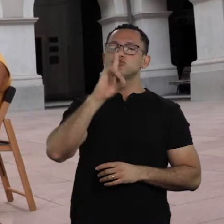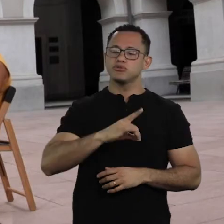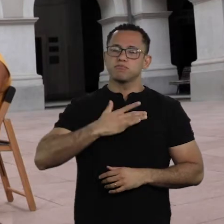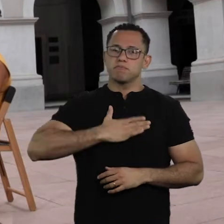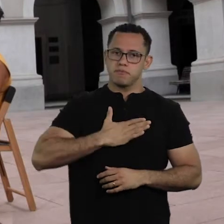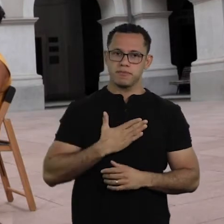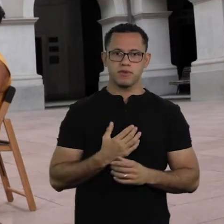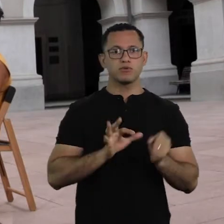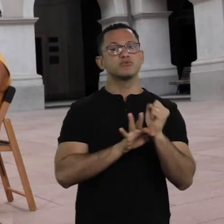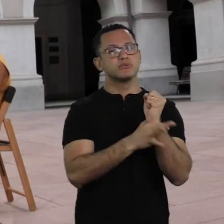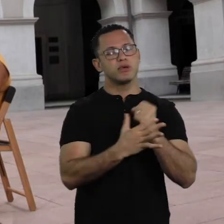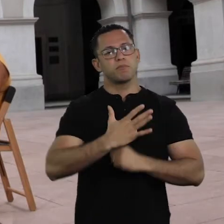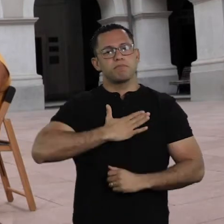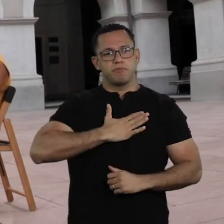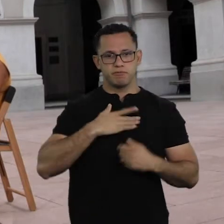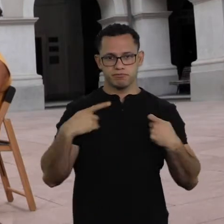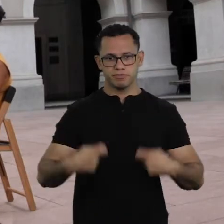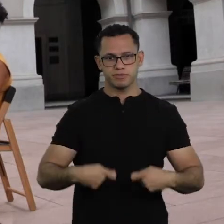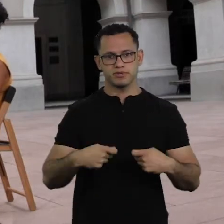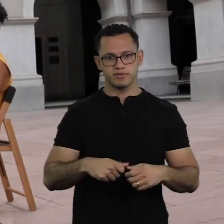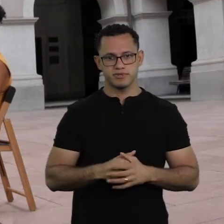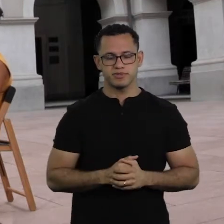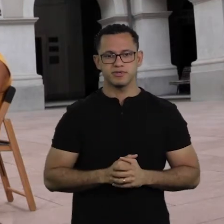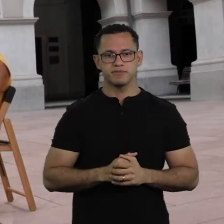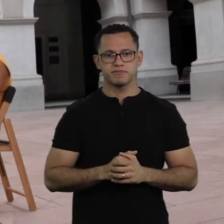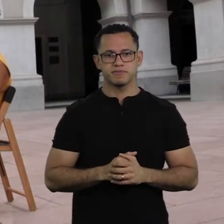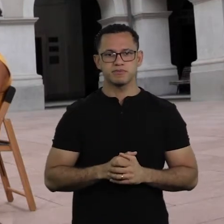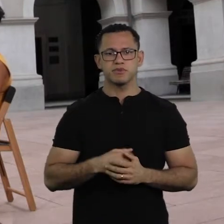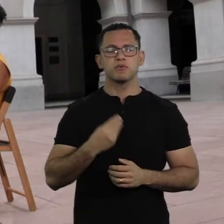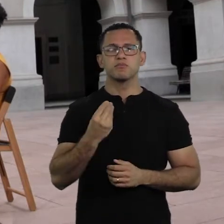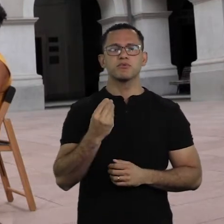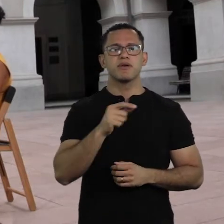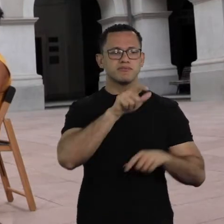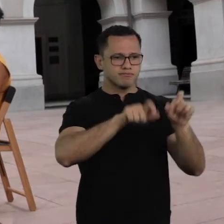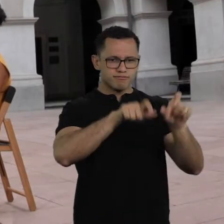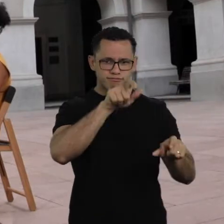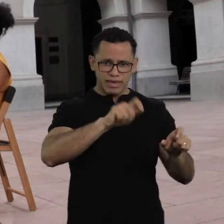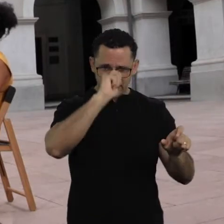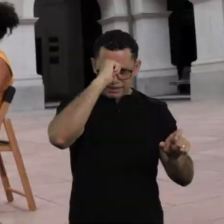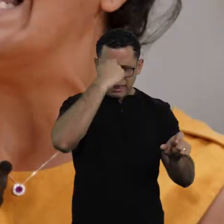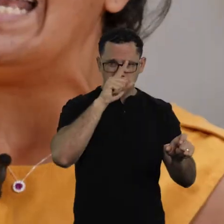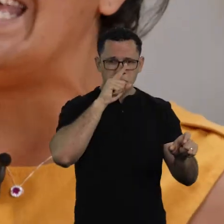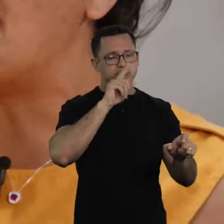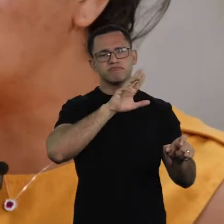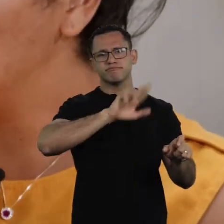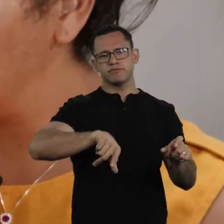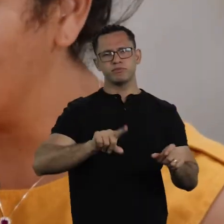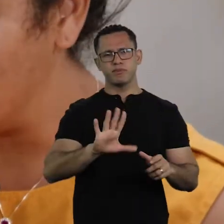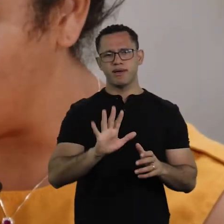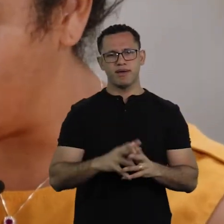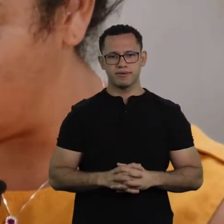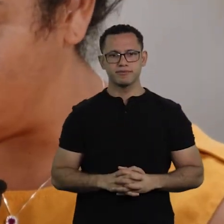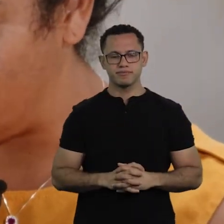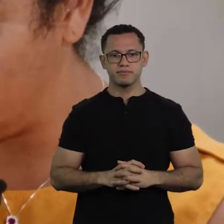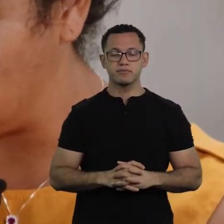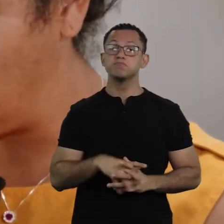to safety, and the ones that in fact have these rights violated in Brazil, are, by far, black people. It’s important for you to say that,